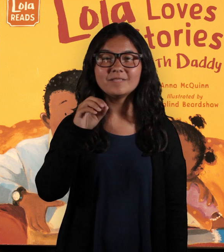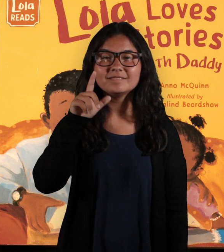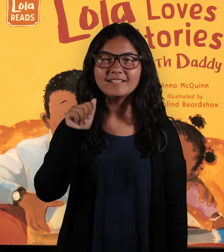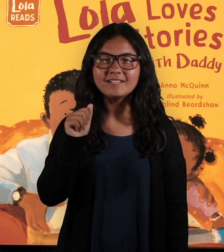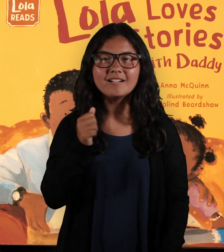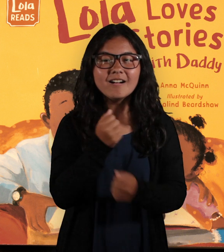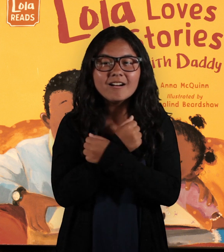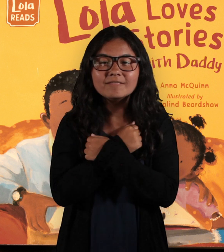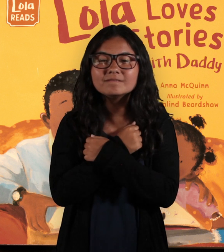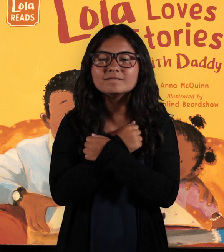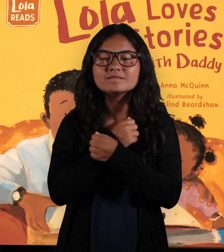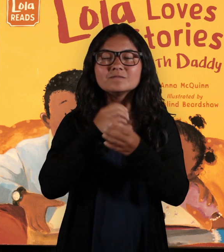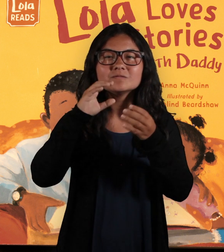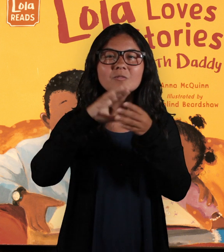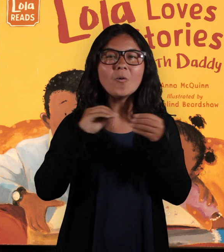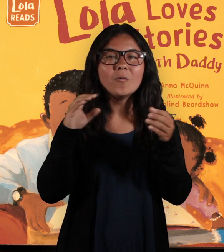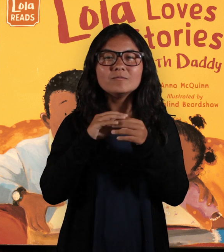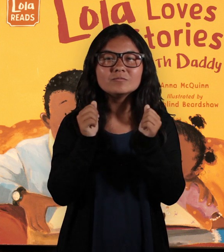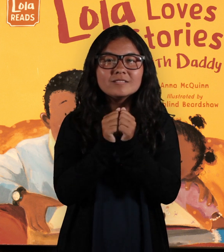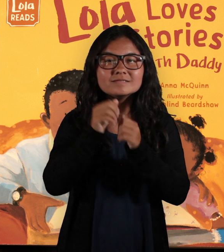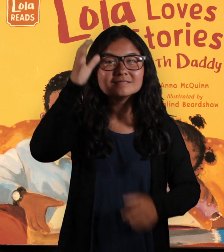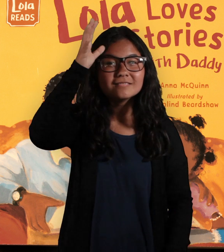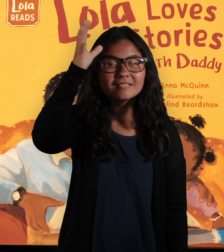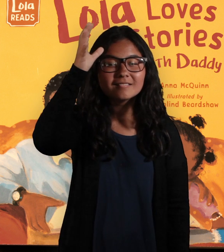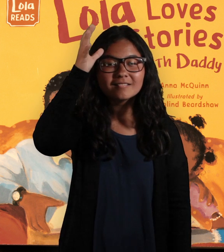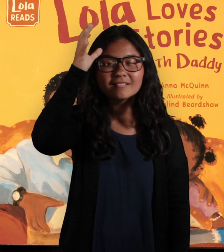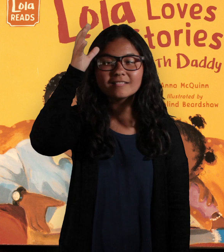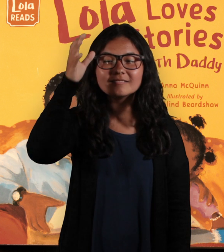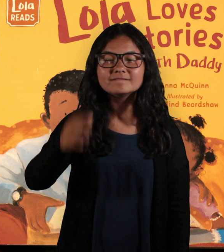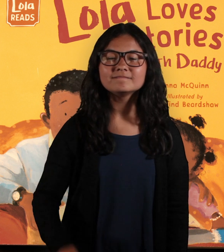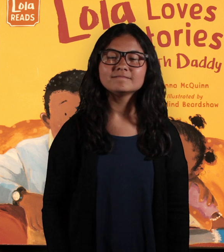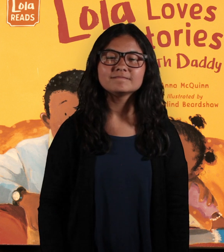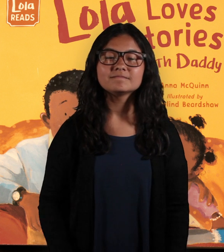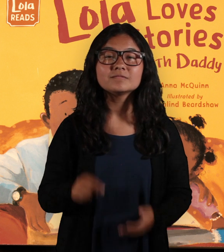Today we're reading "Lola Loves Stories with Daddy"